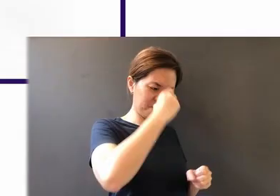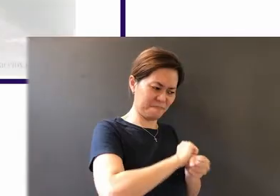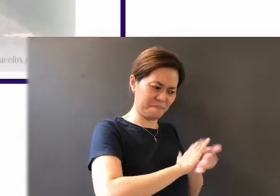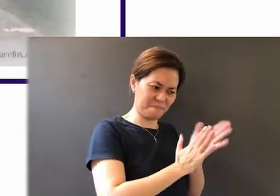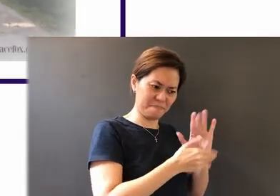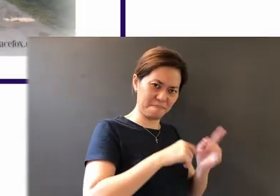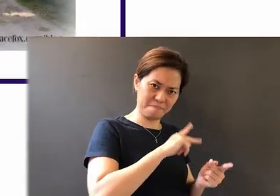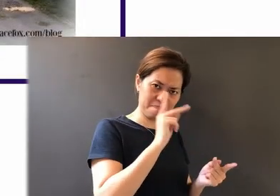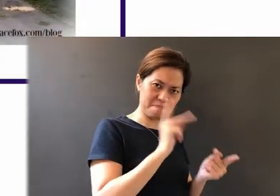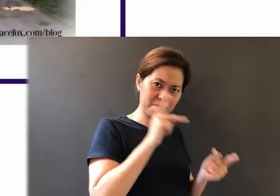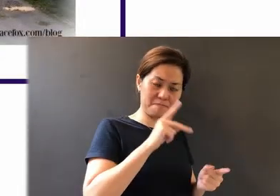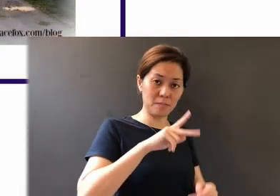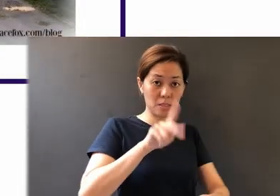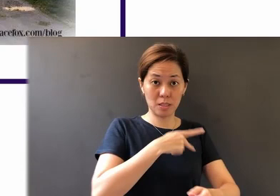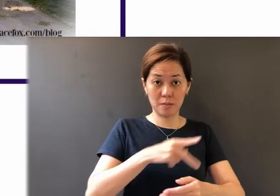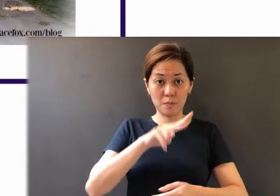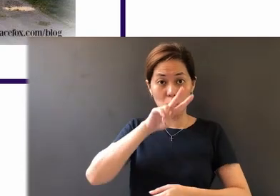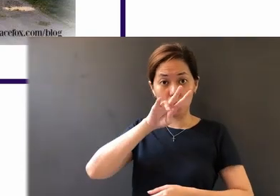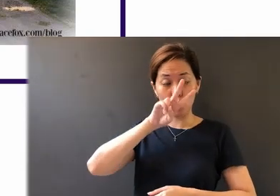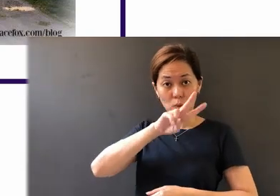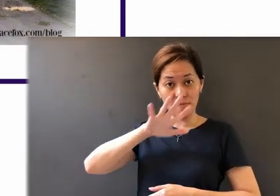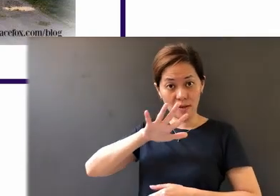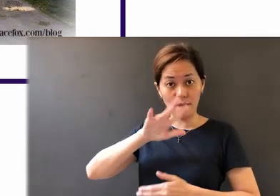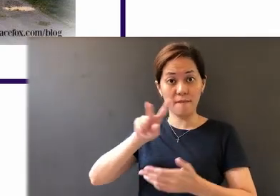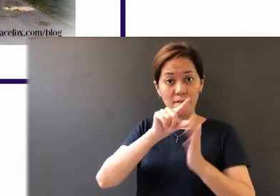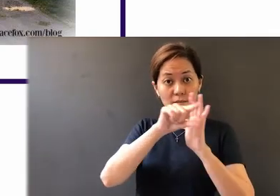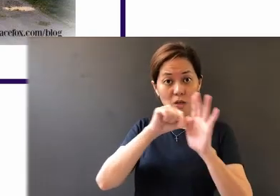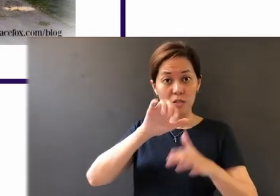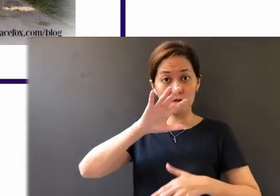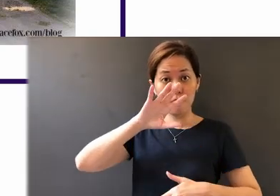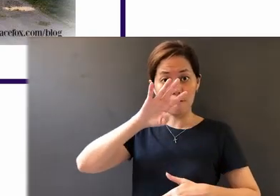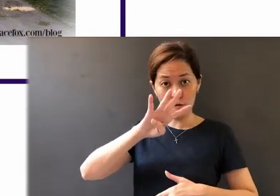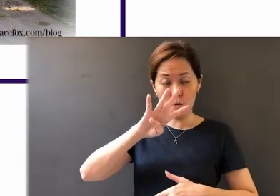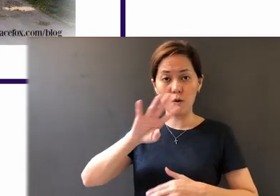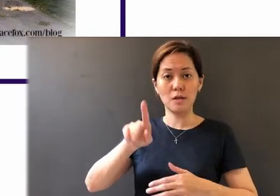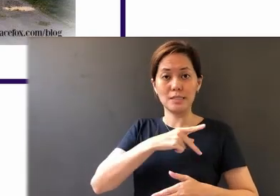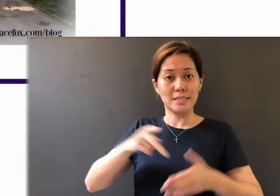That's why Psalm 25:4, the psalmist calls out in the midst of